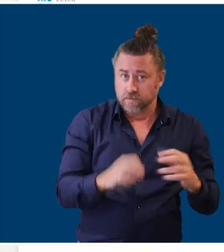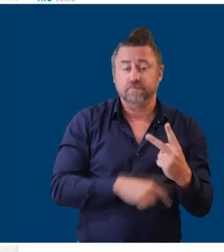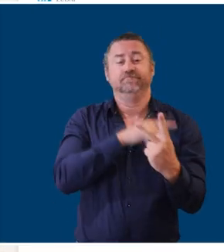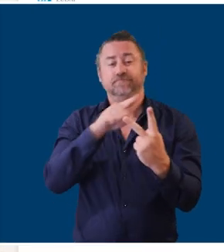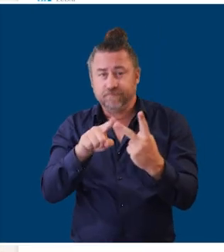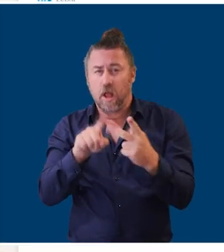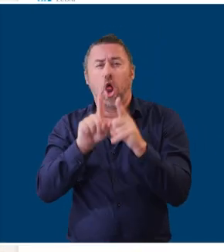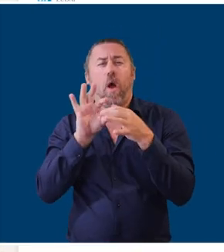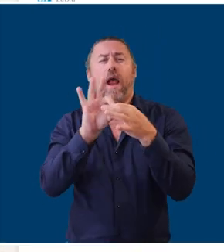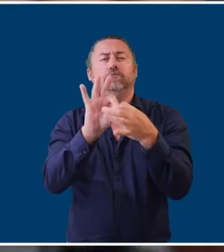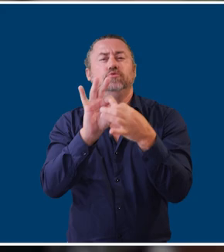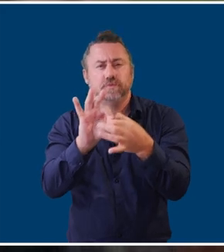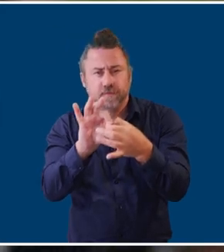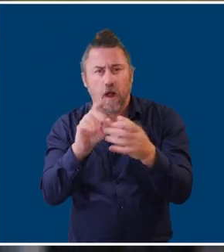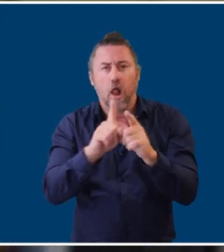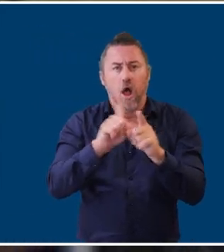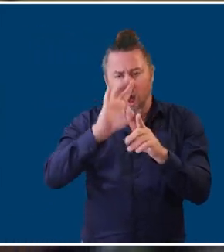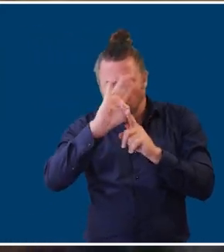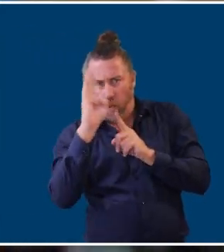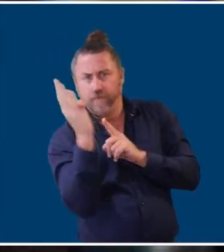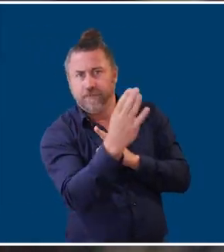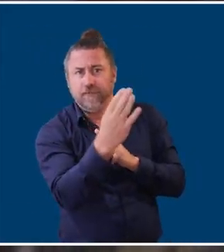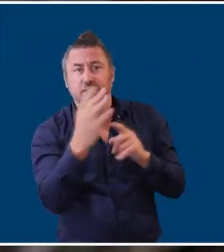When we look at connectivity, it's about the kerbs and the crossings